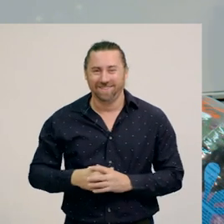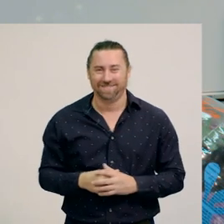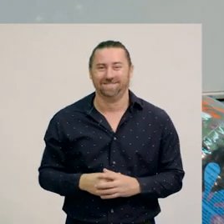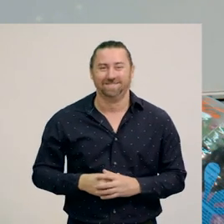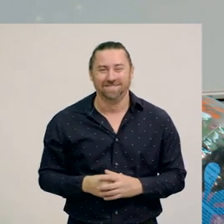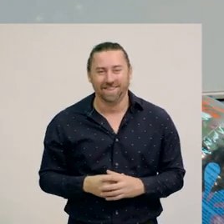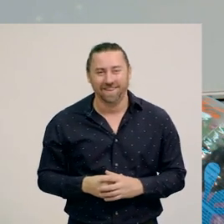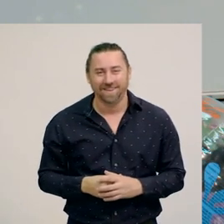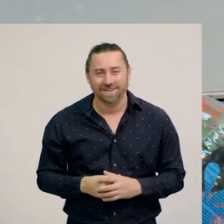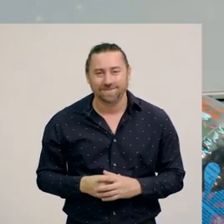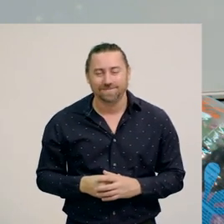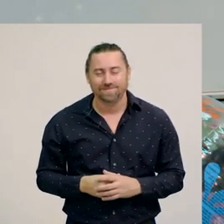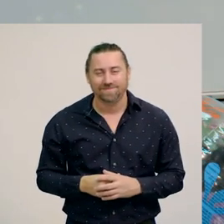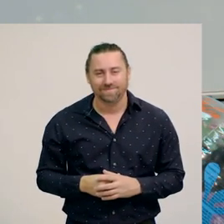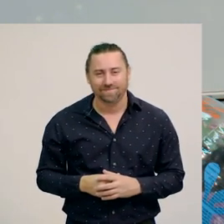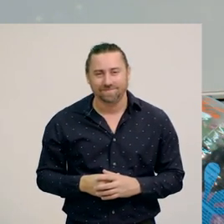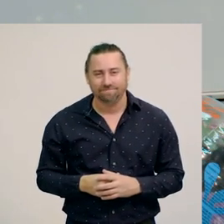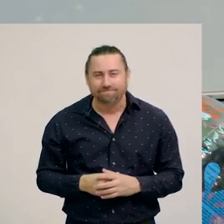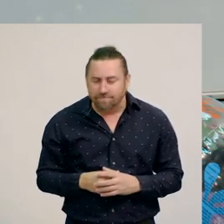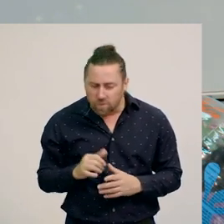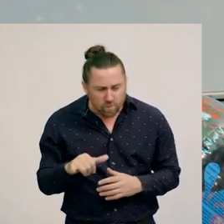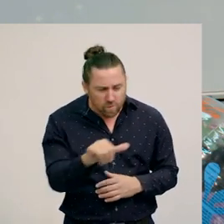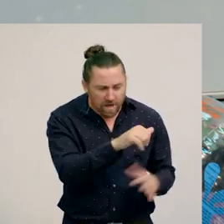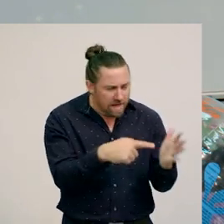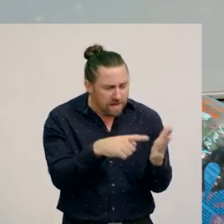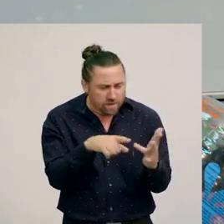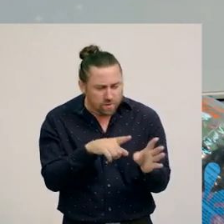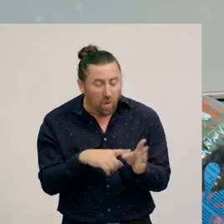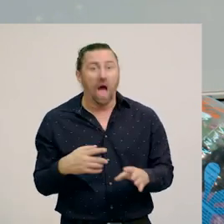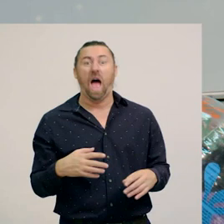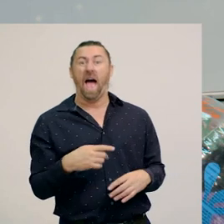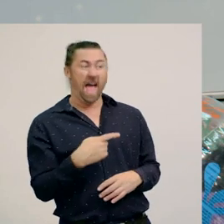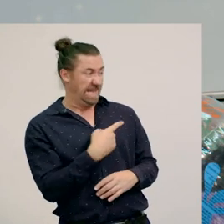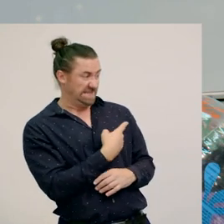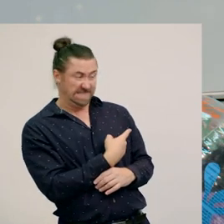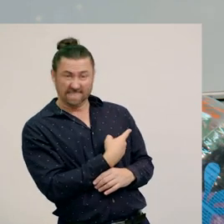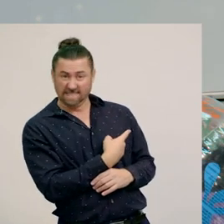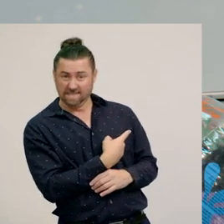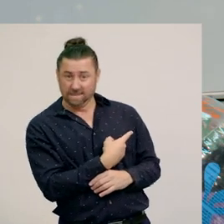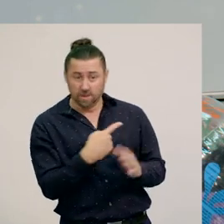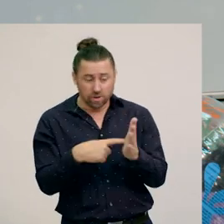What have I got next? A güiro. This is a toy – musical instrument.